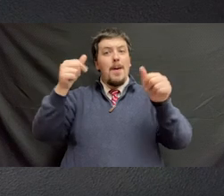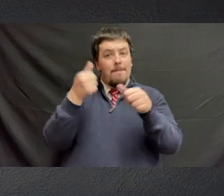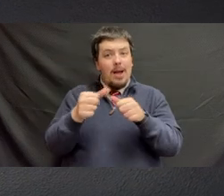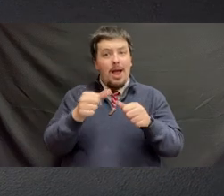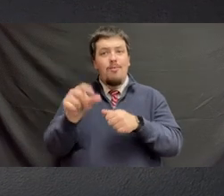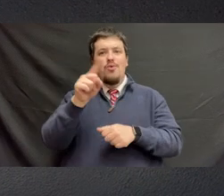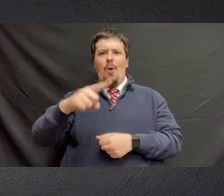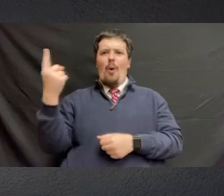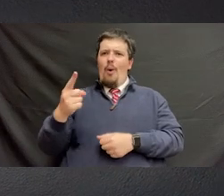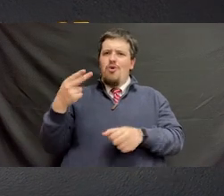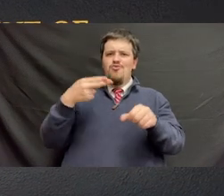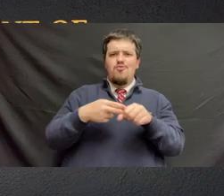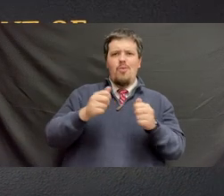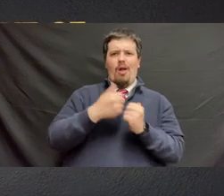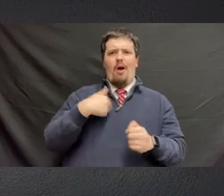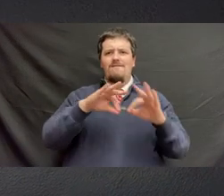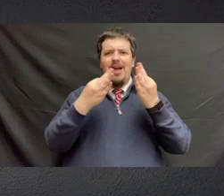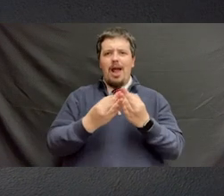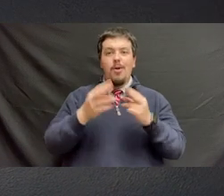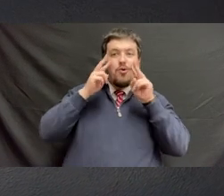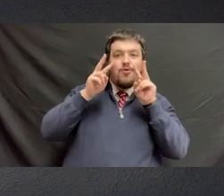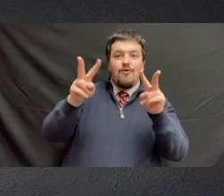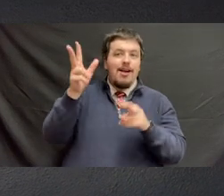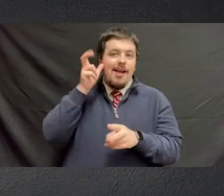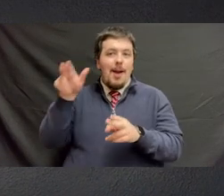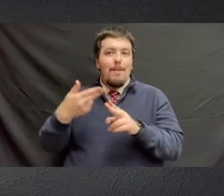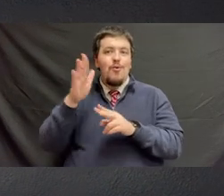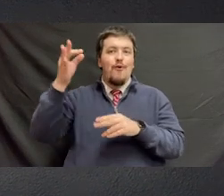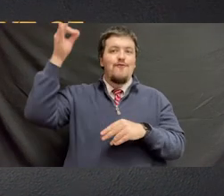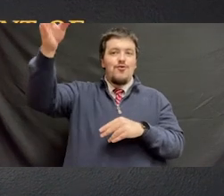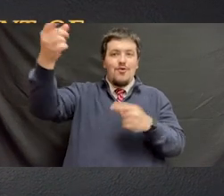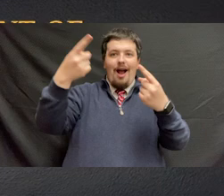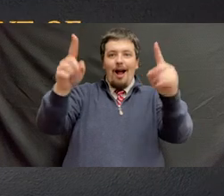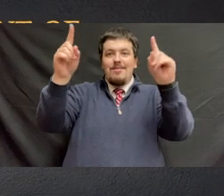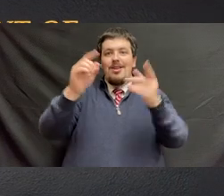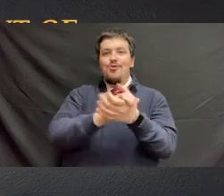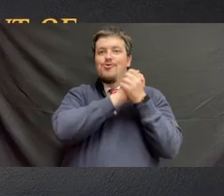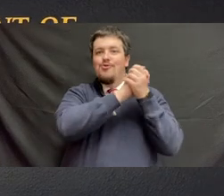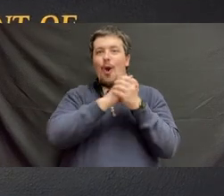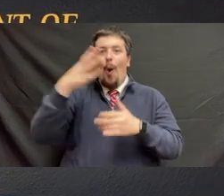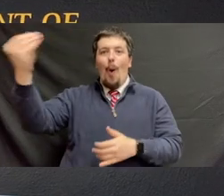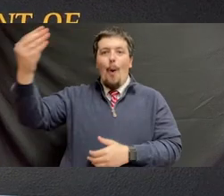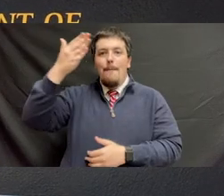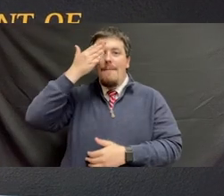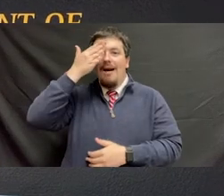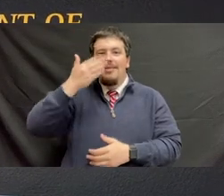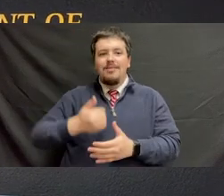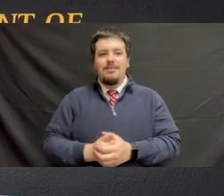Please remember that you are always a part of our family and we look forward to hearing about your future accomplishments. Congratulations and go, Bucs.